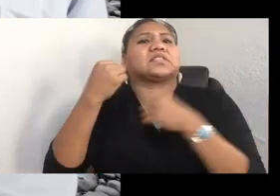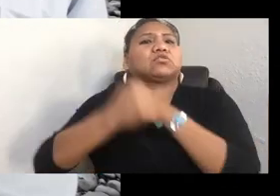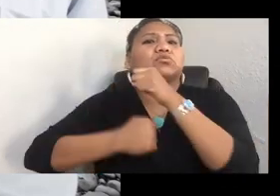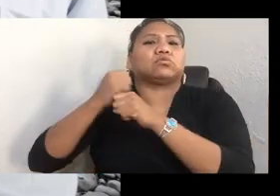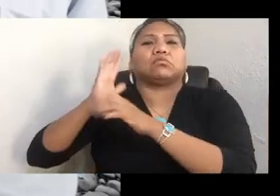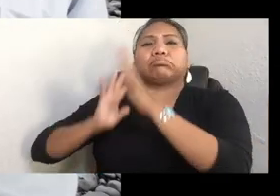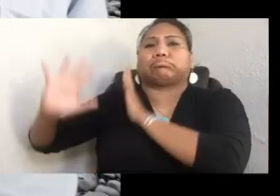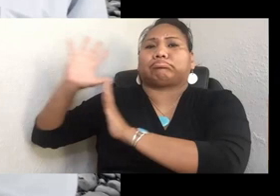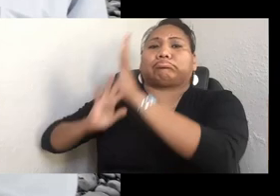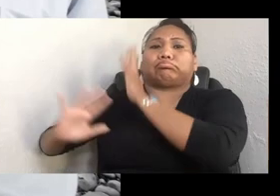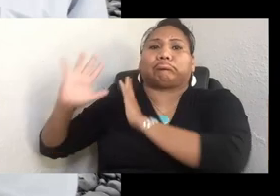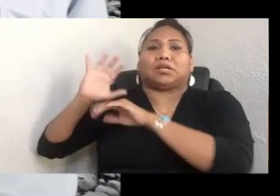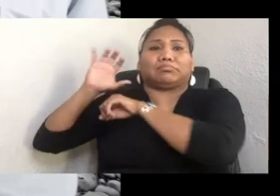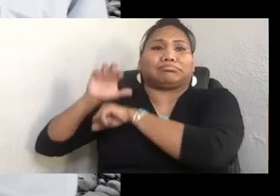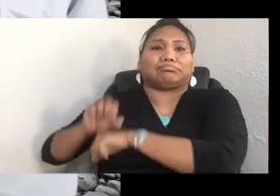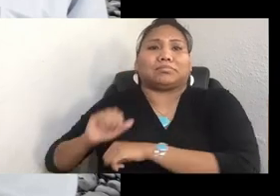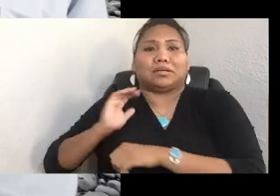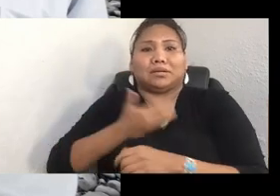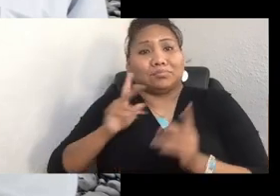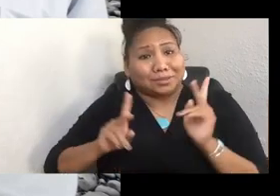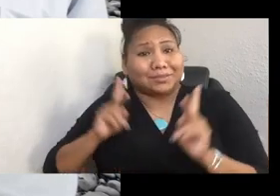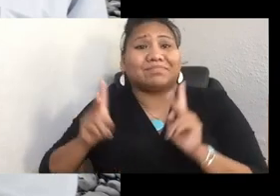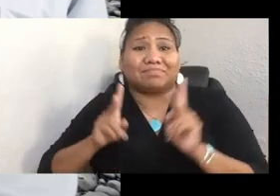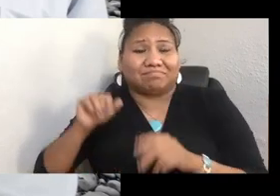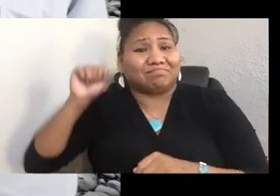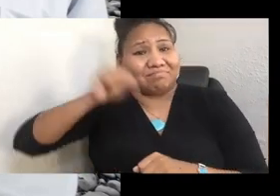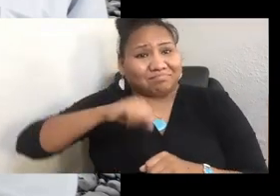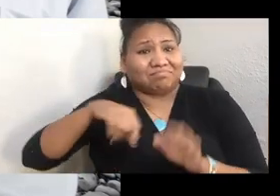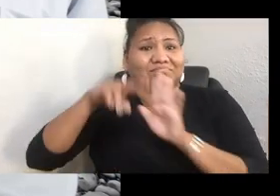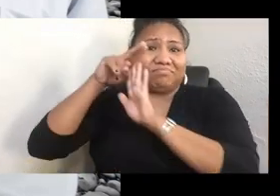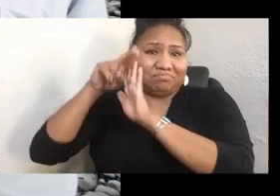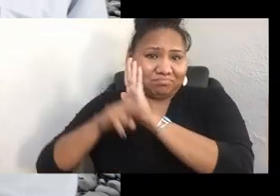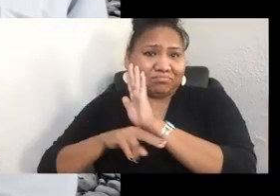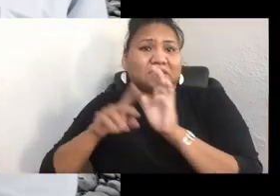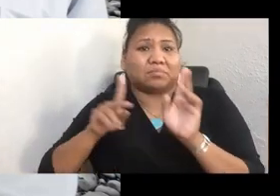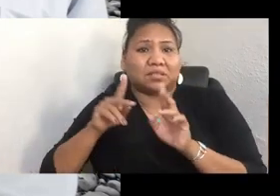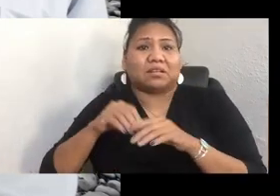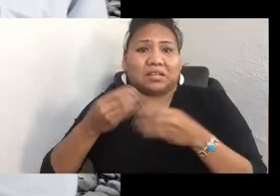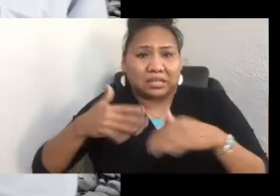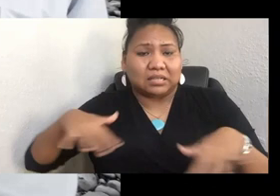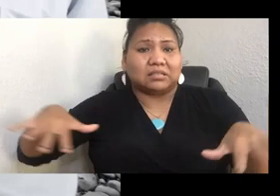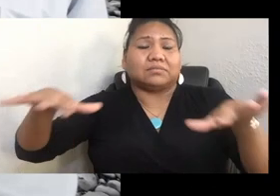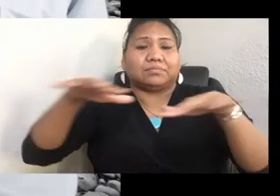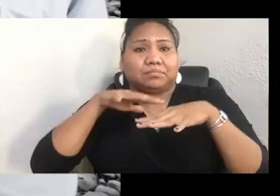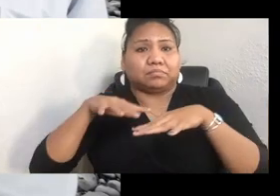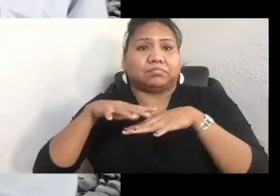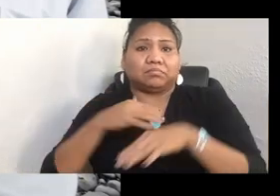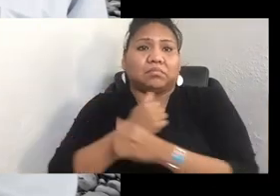Yes, we buried our people in the ground. We buried them in the fetal position under the ground in a hole, and we covered them with rocks.